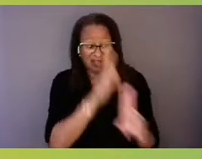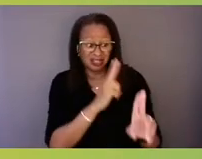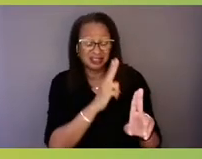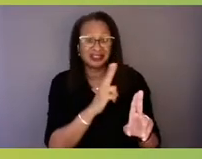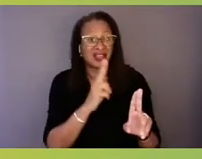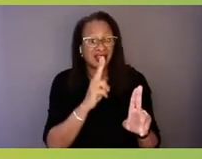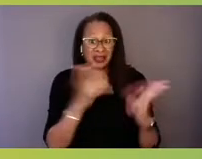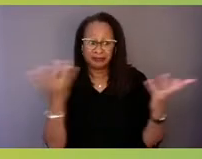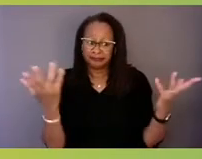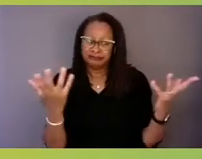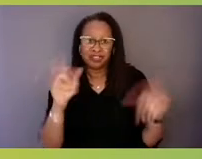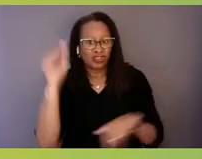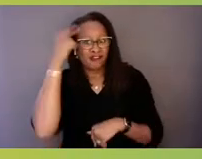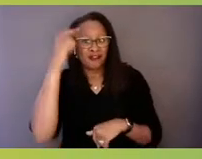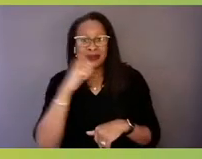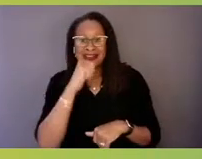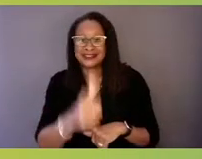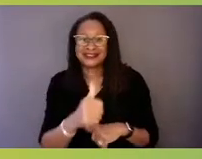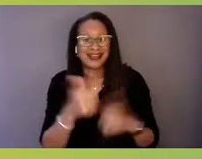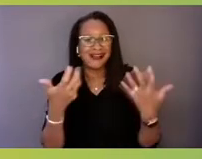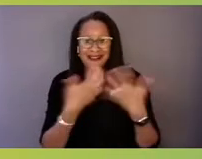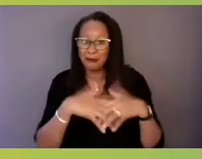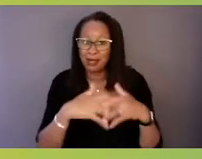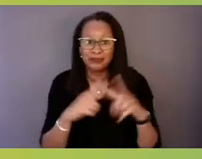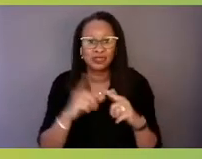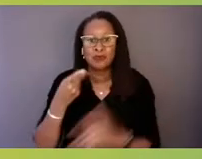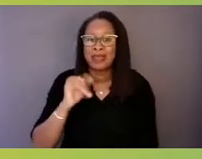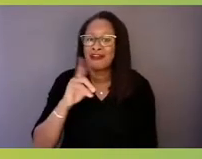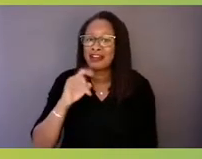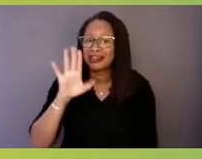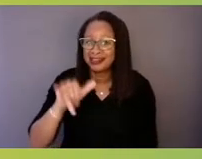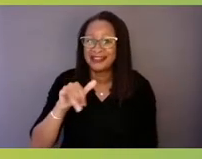is not compliant to parity, so if we're going to switch this,